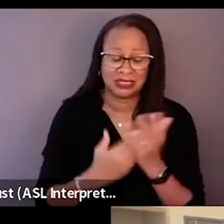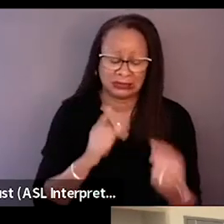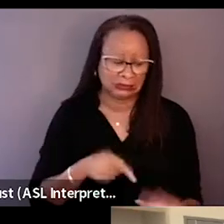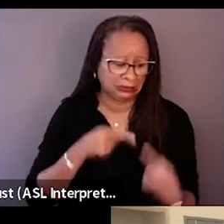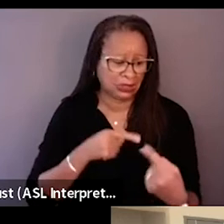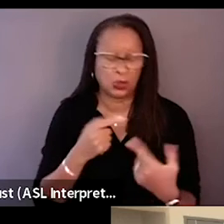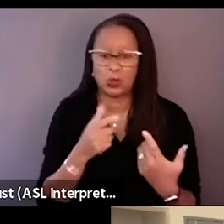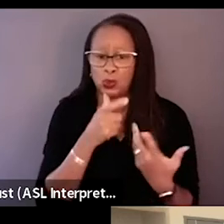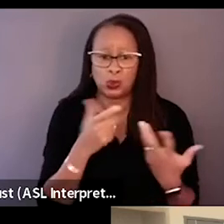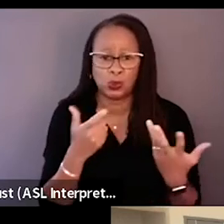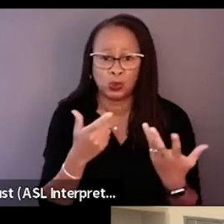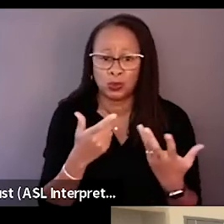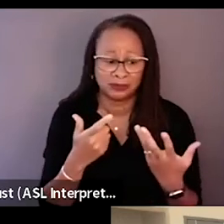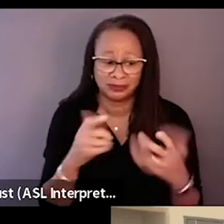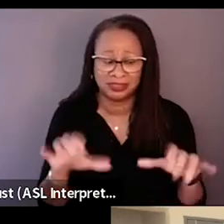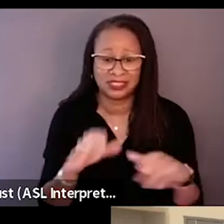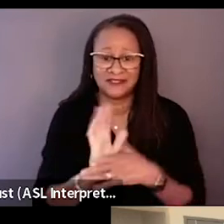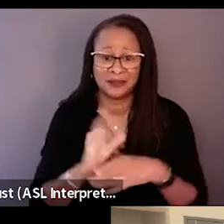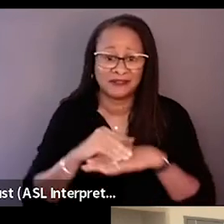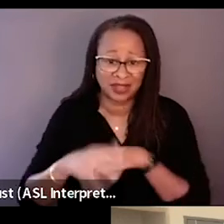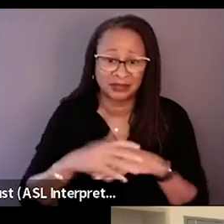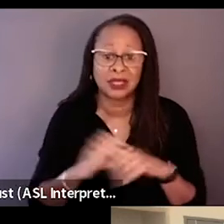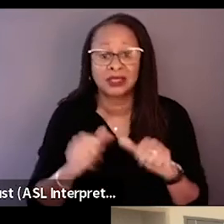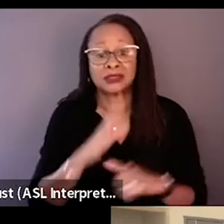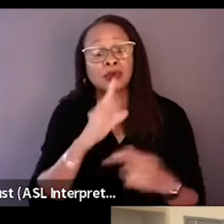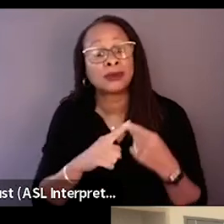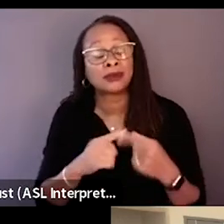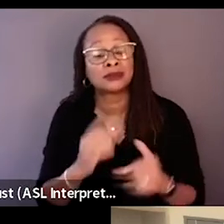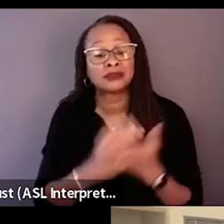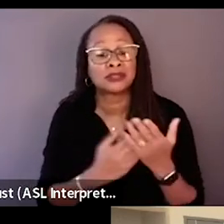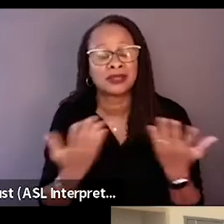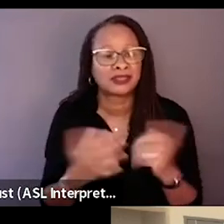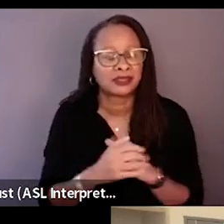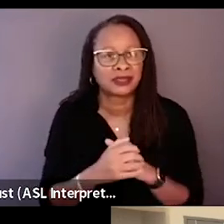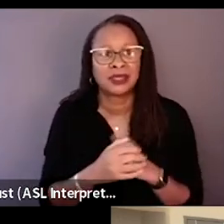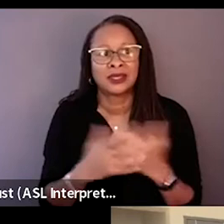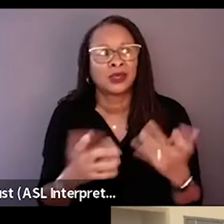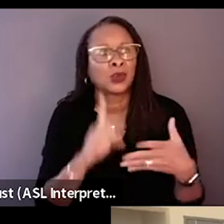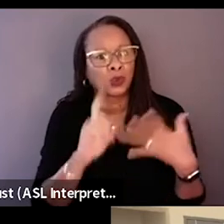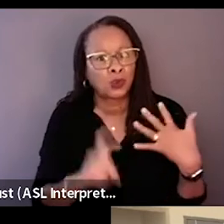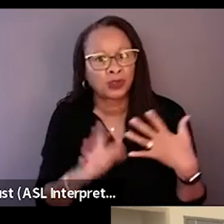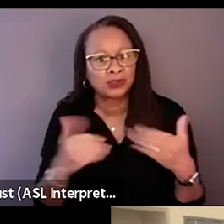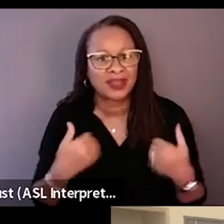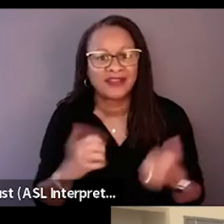Who does it affect? Can you talk about some of the quandaries that you were facing and how you dealt with them